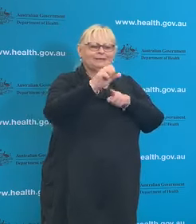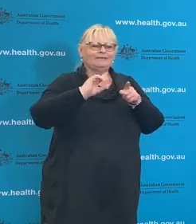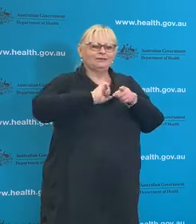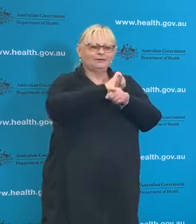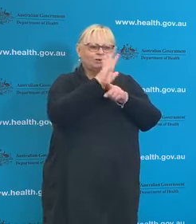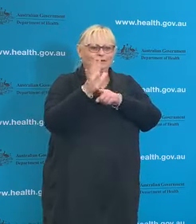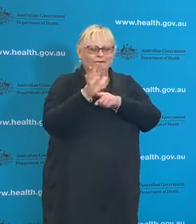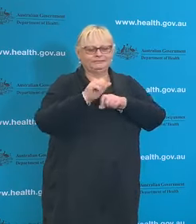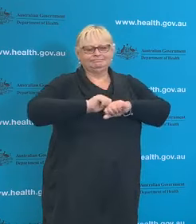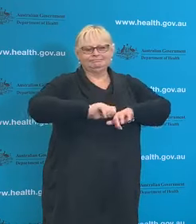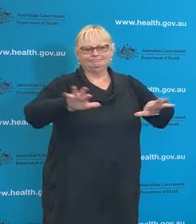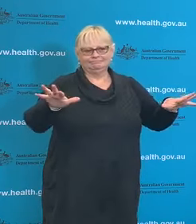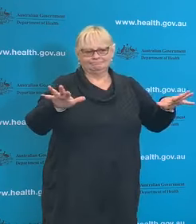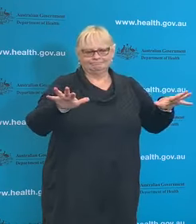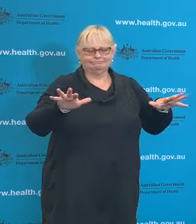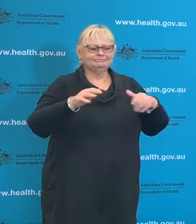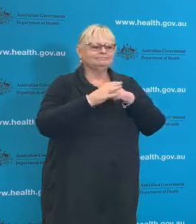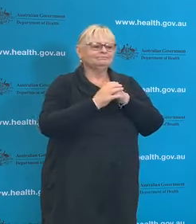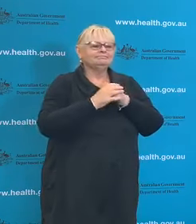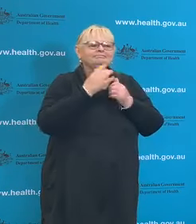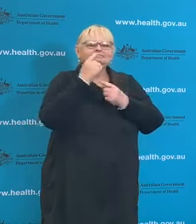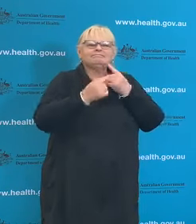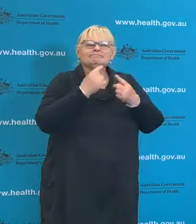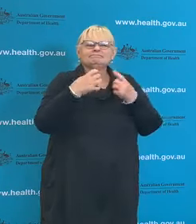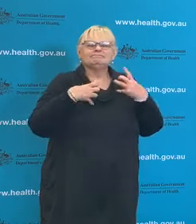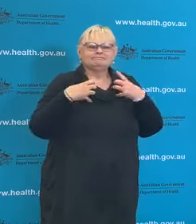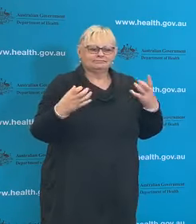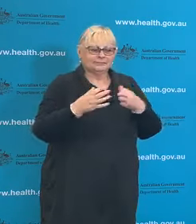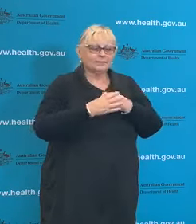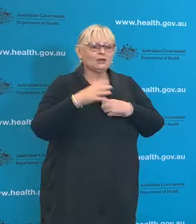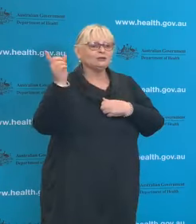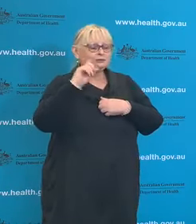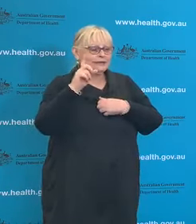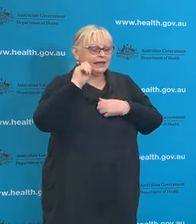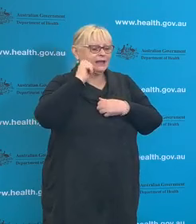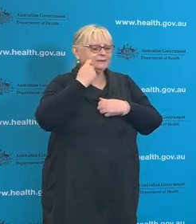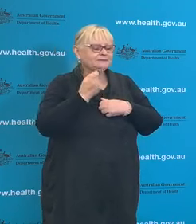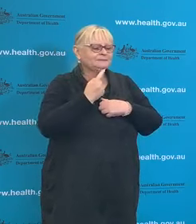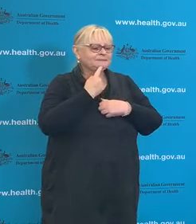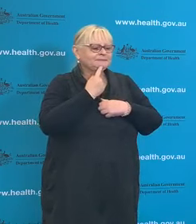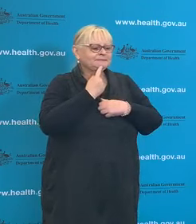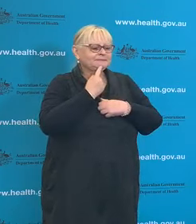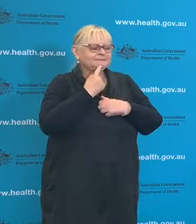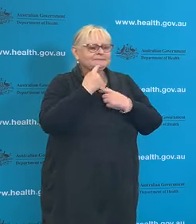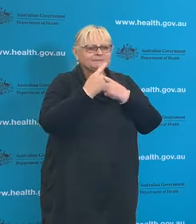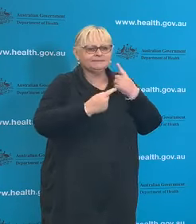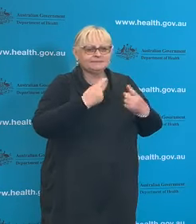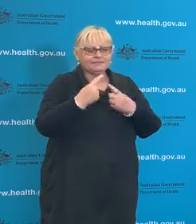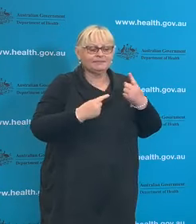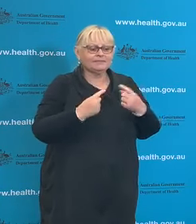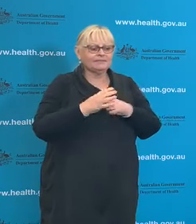pandemic. So today I'm going to start by saying that I can report that we have